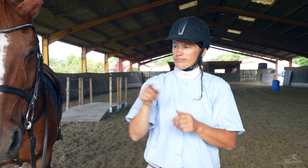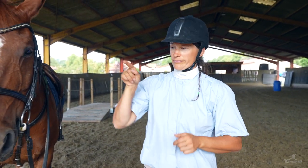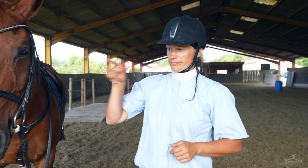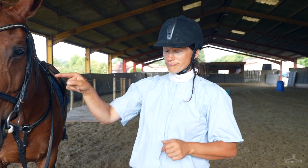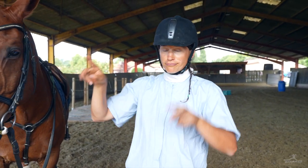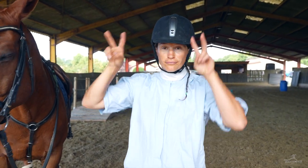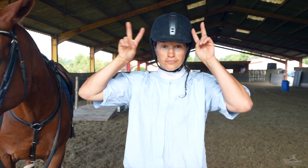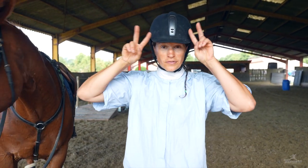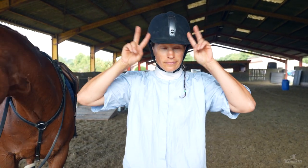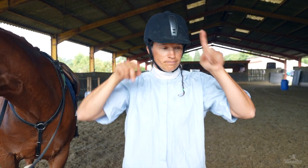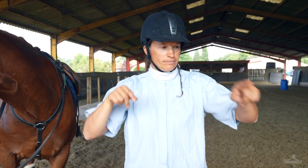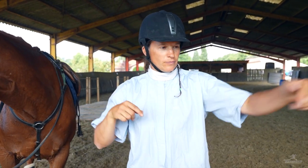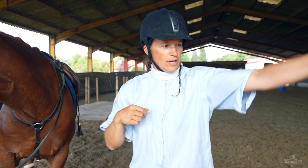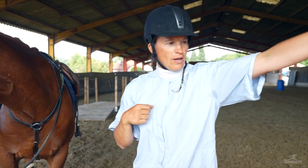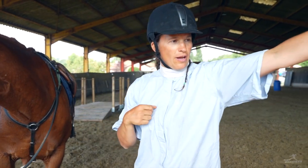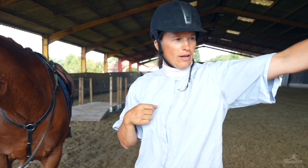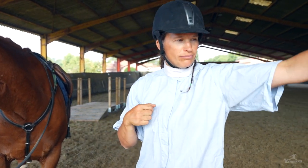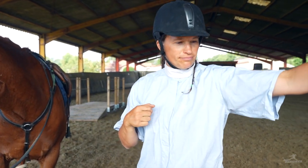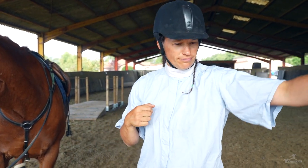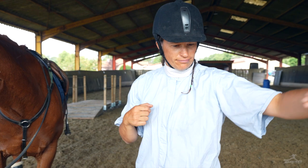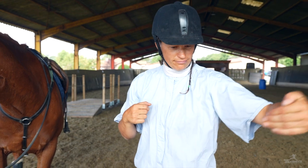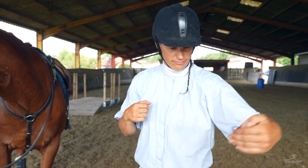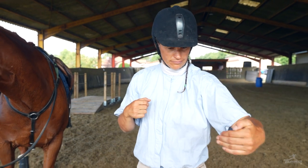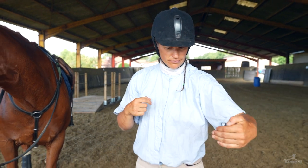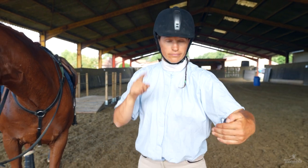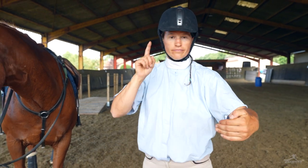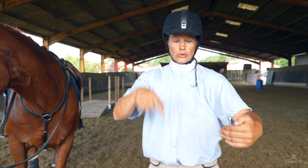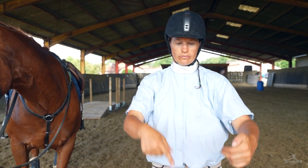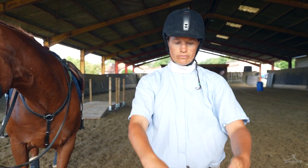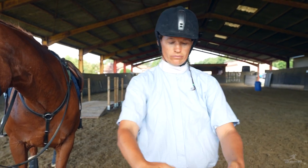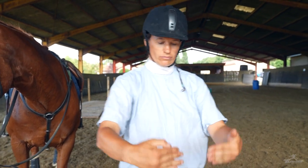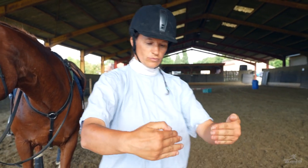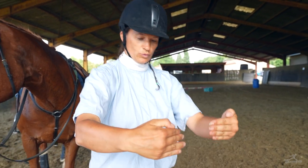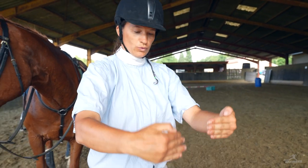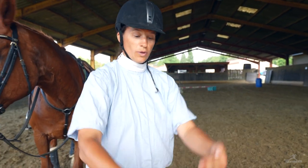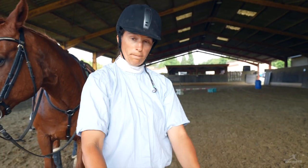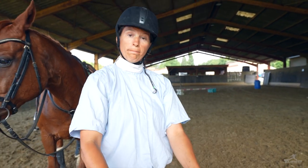The horse rider must bring their horse to this exact spot.